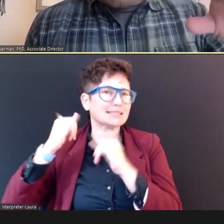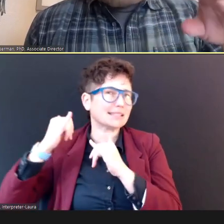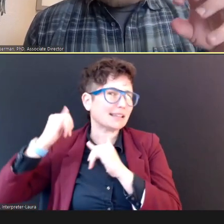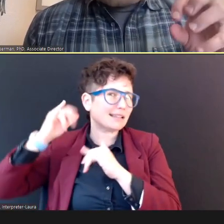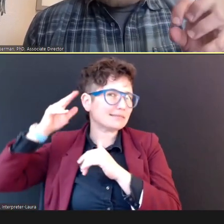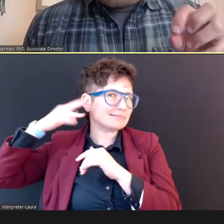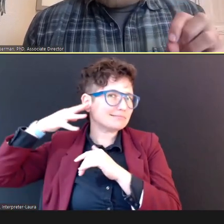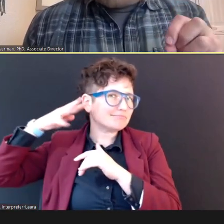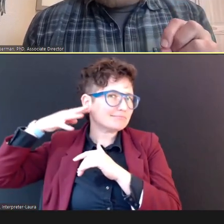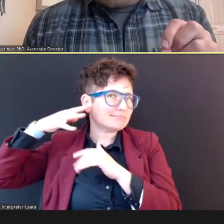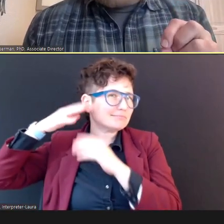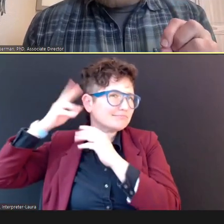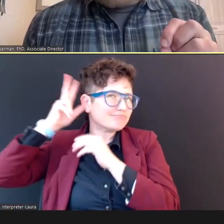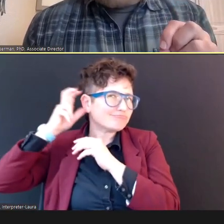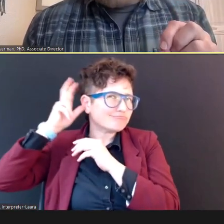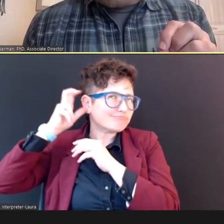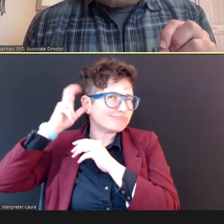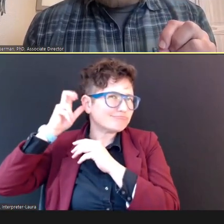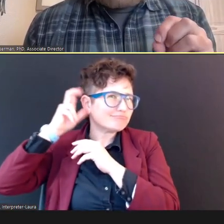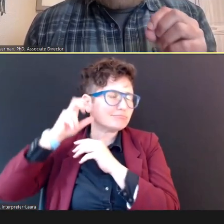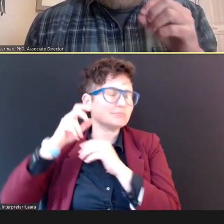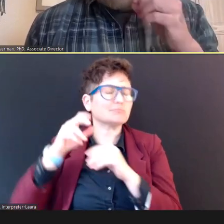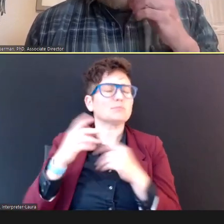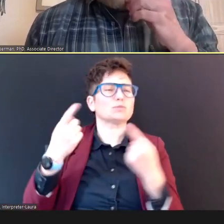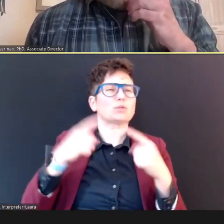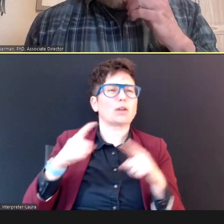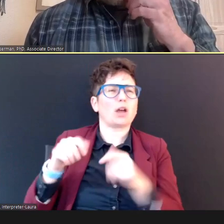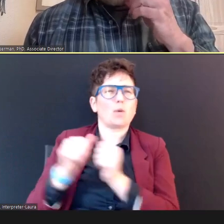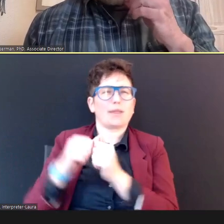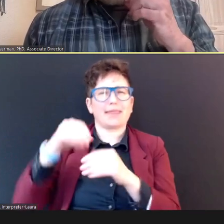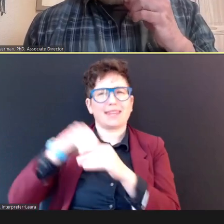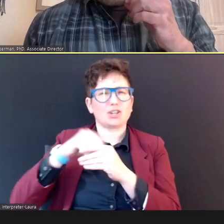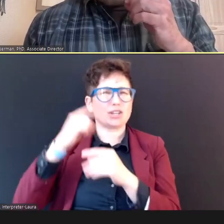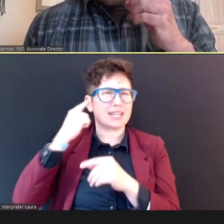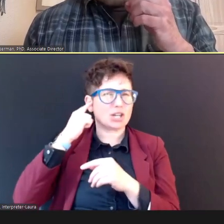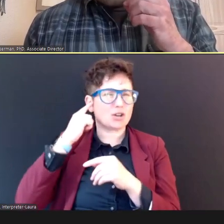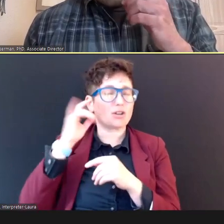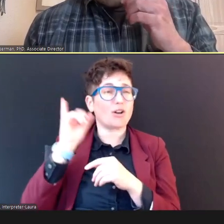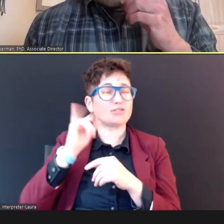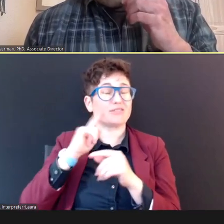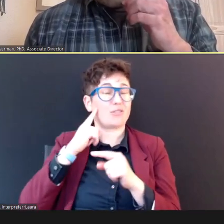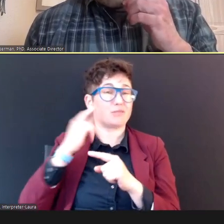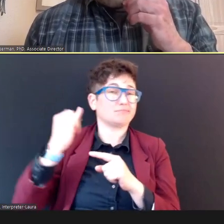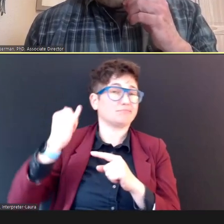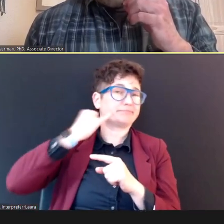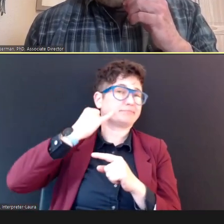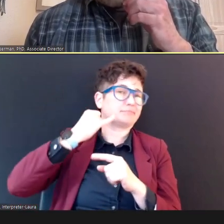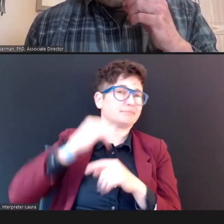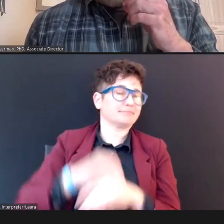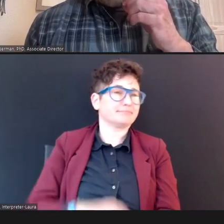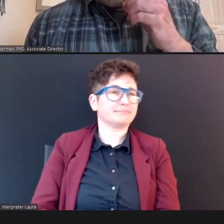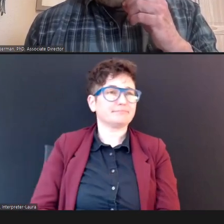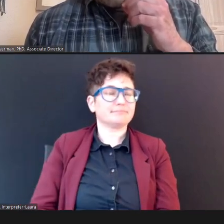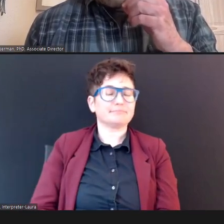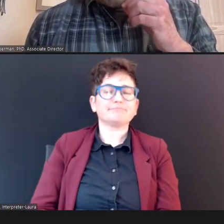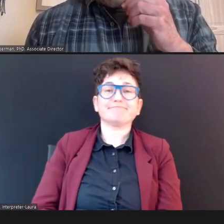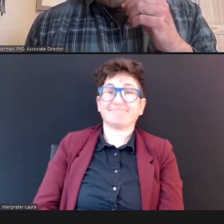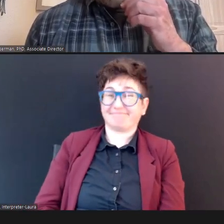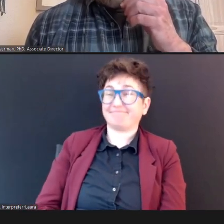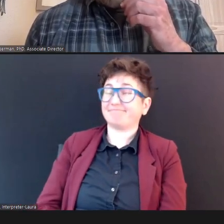And for it to stay put, . Dr. Terry Foust, AuD, CCC-A/SLP: It is really the pain point for people,